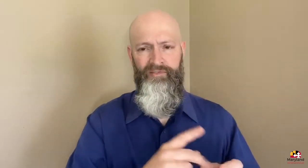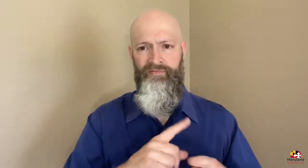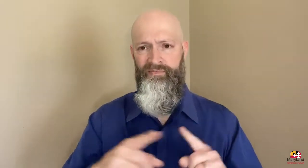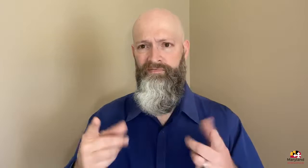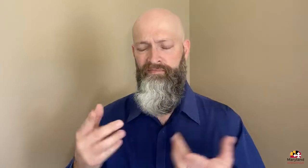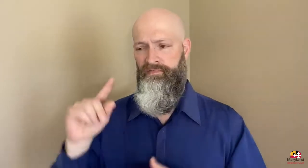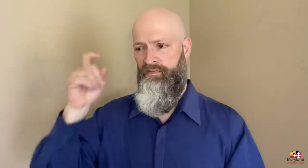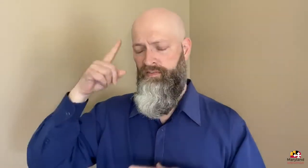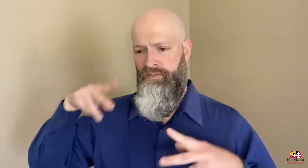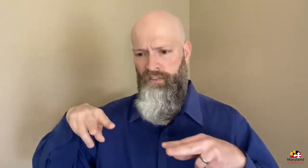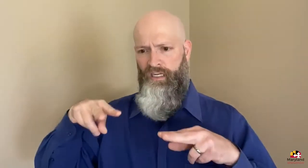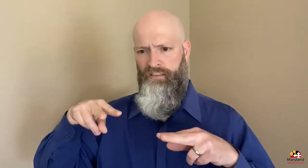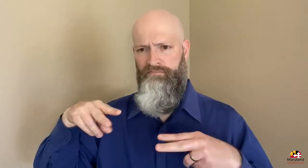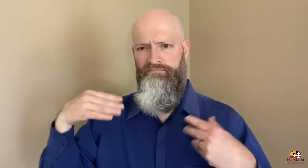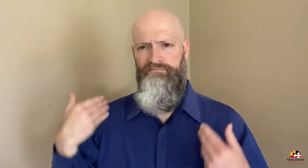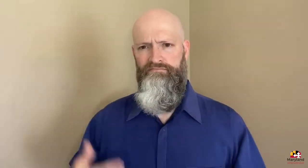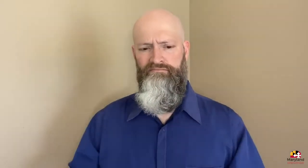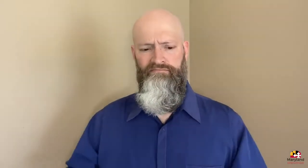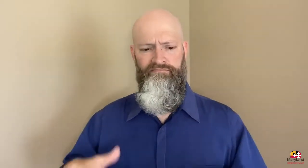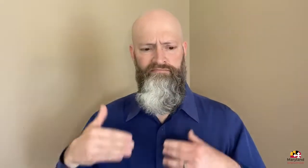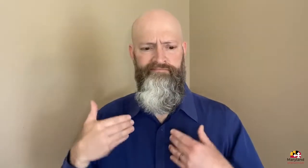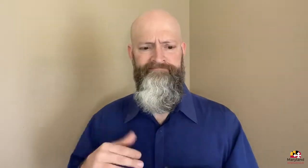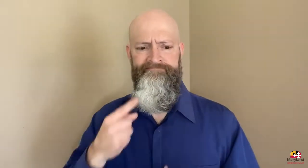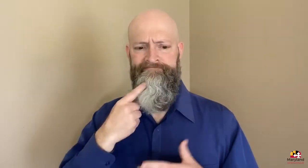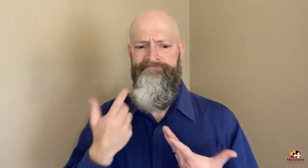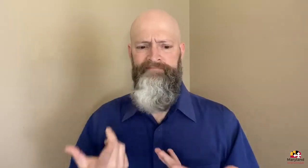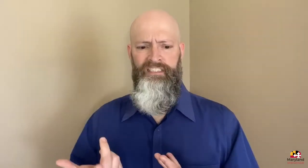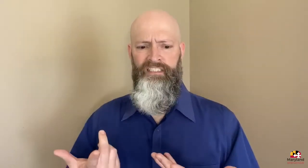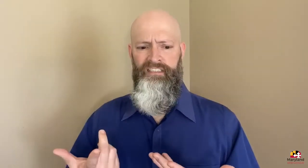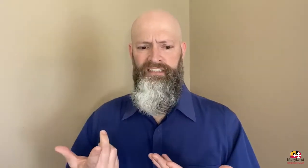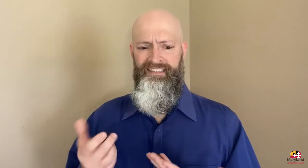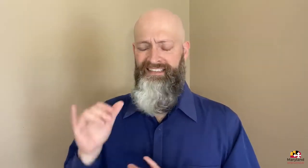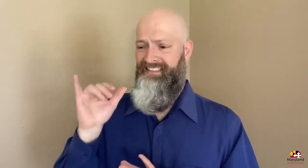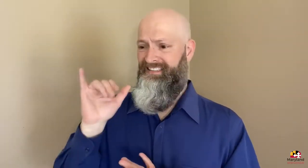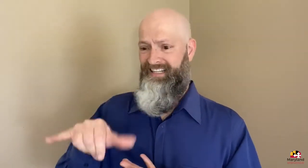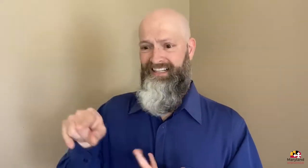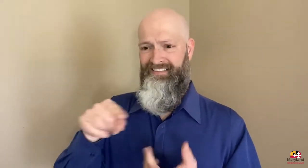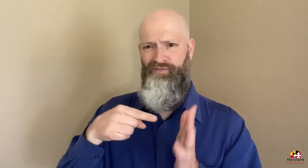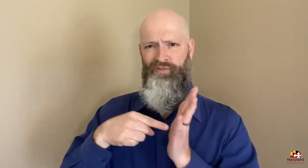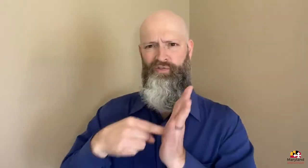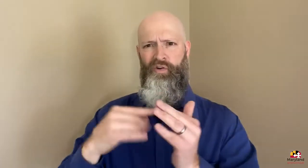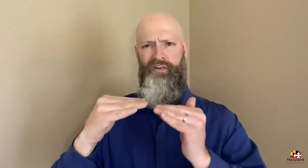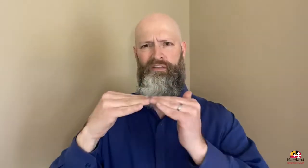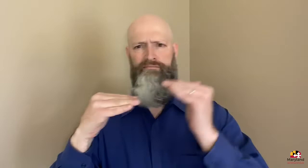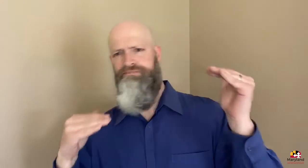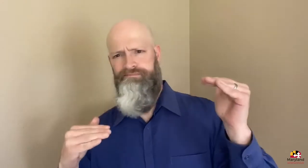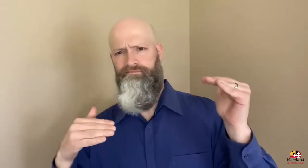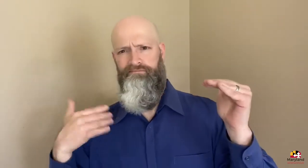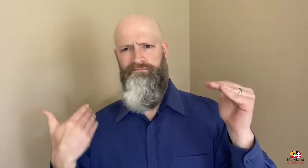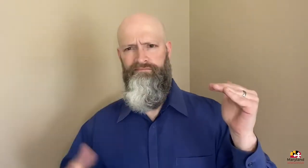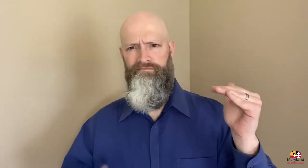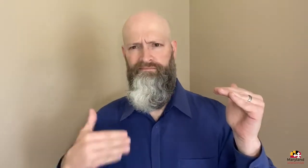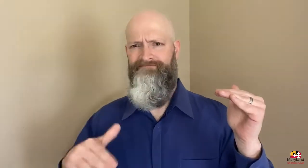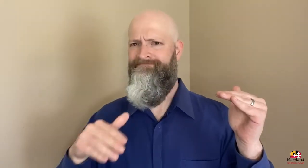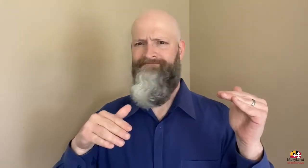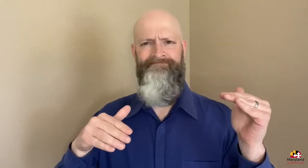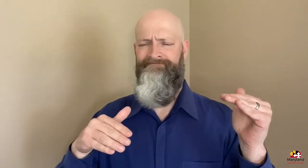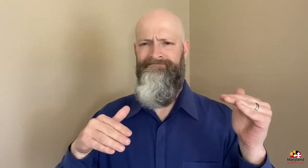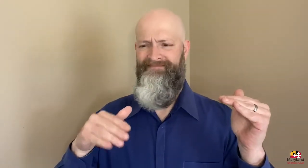Governor Hogan points out the data shows troubling disparities